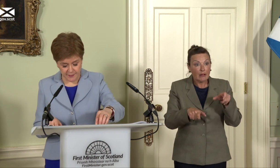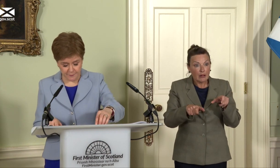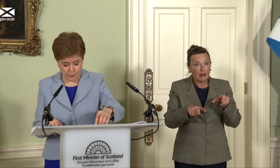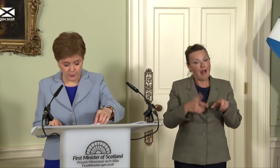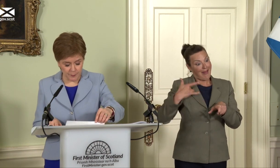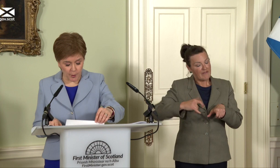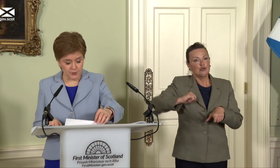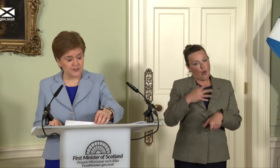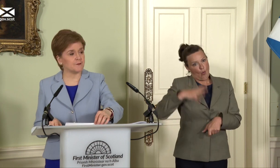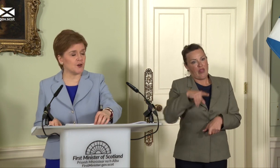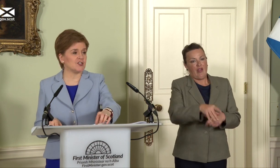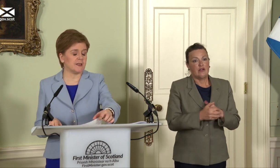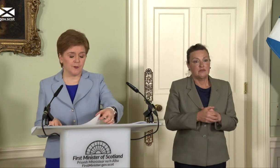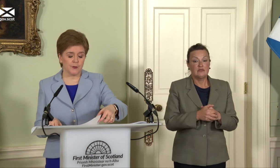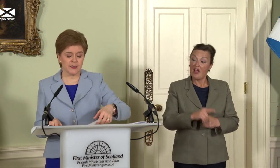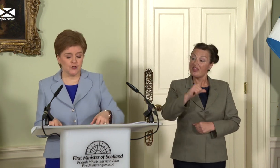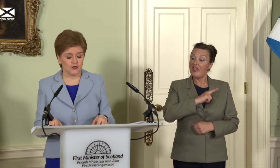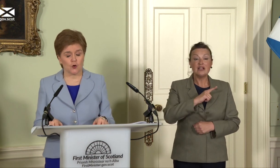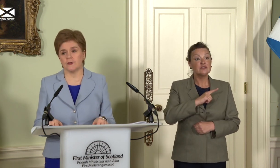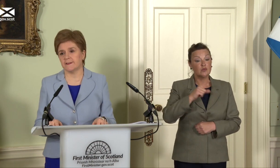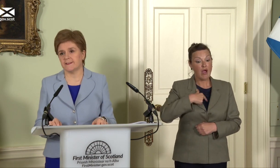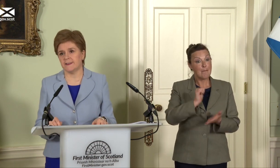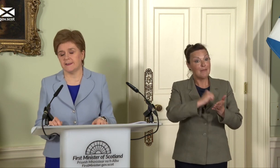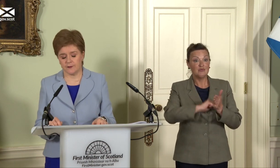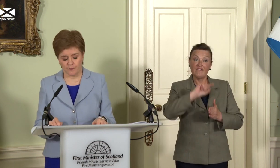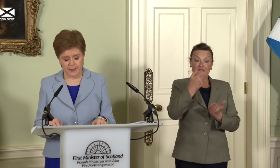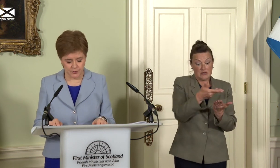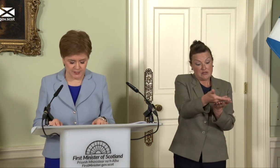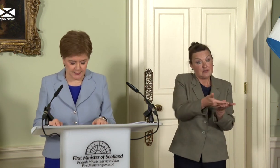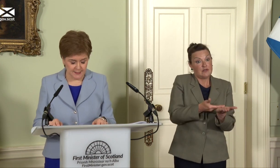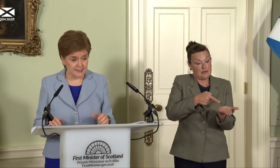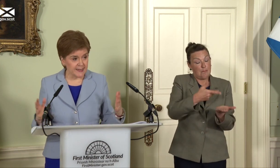therefore, that we publish this first in the ‘Building a New Scotland’ series of papers. Today,